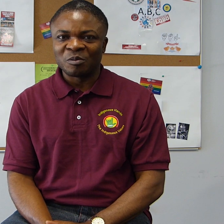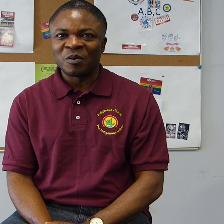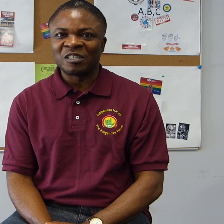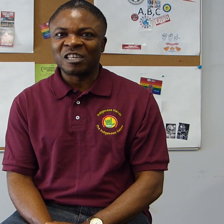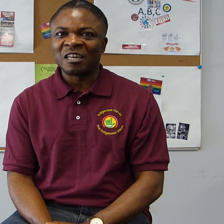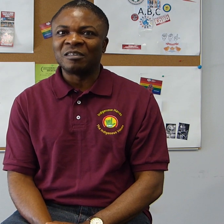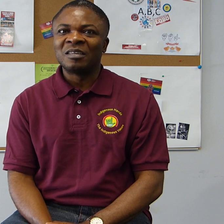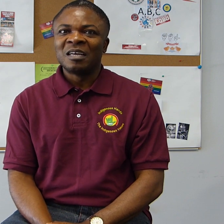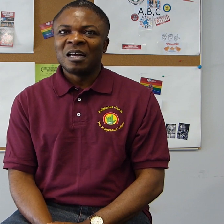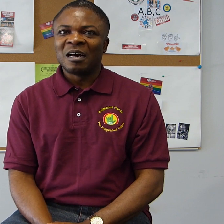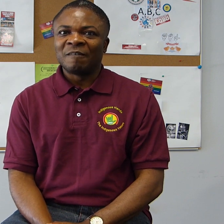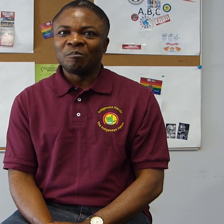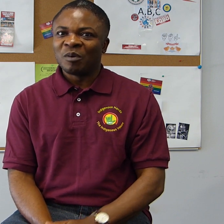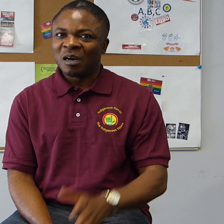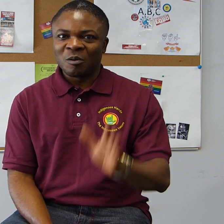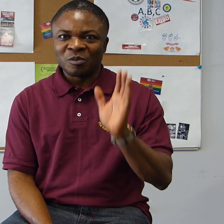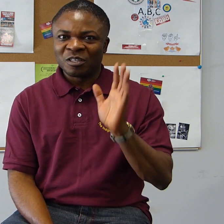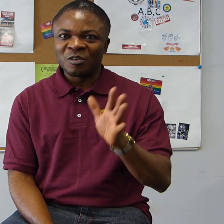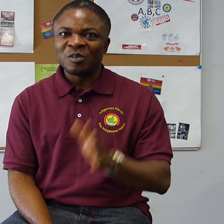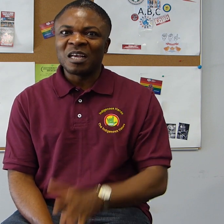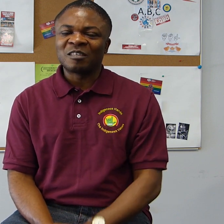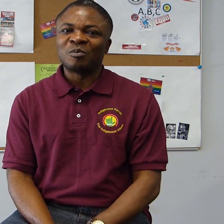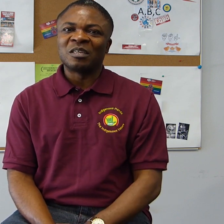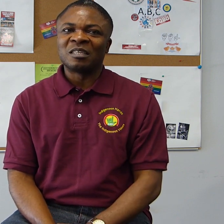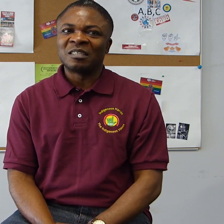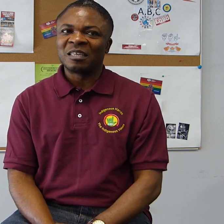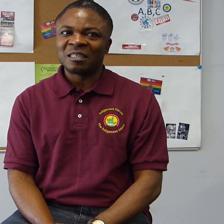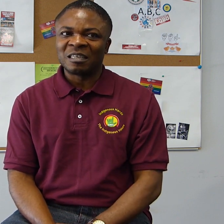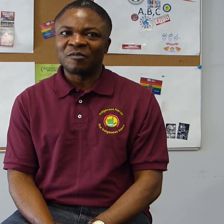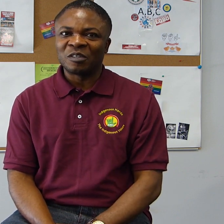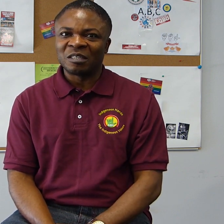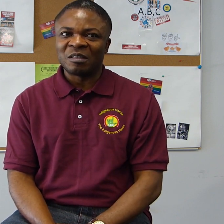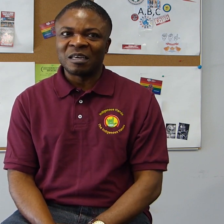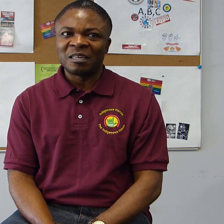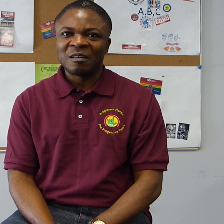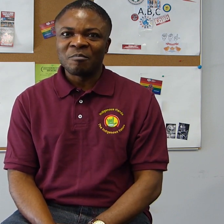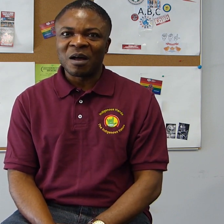to our channel. I will see you next week. Stay safe until then. Bye!